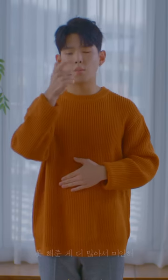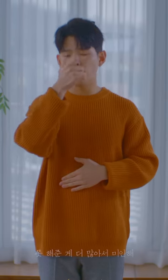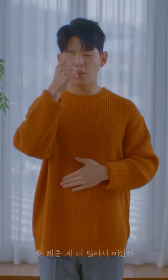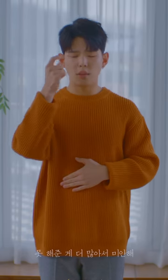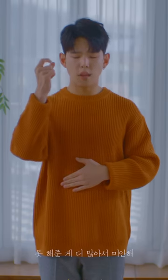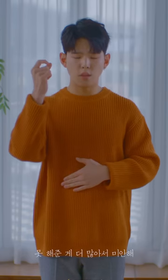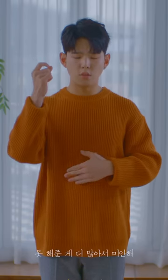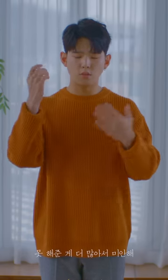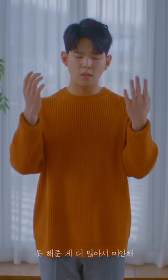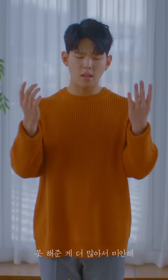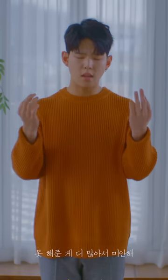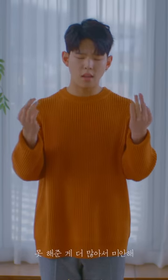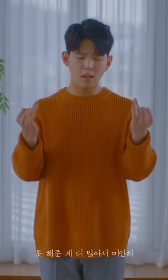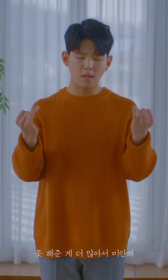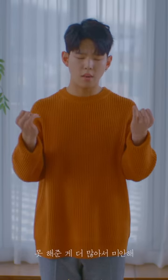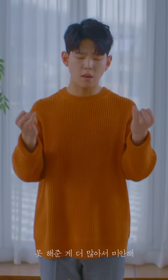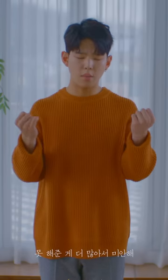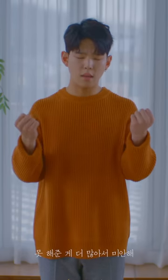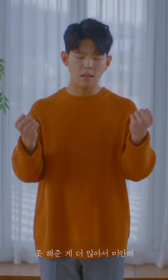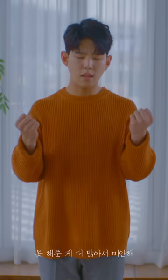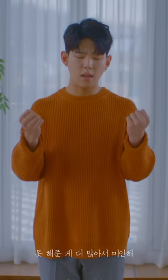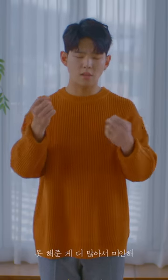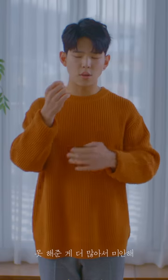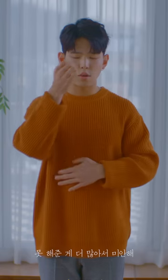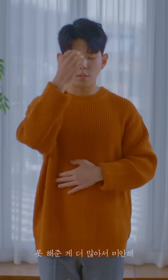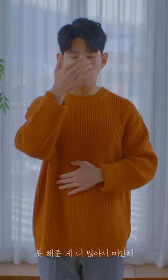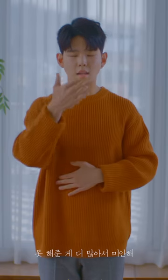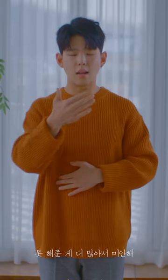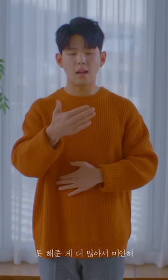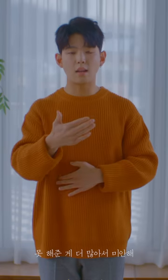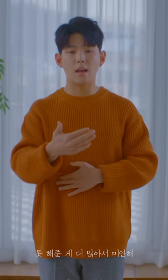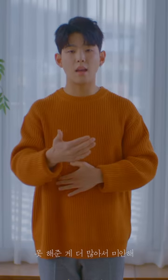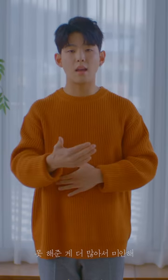I am sorry I couldn’t do more for you